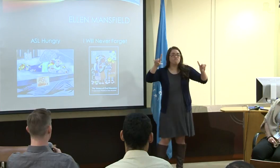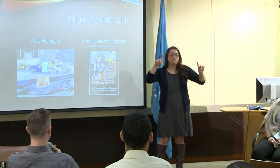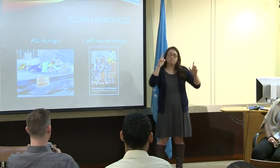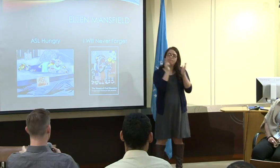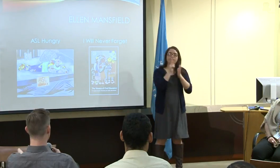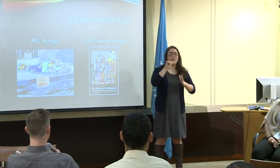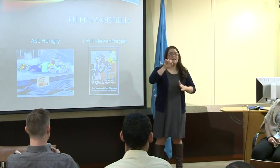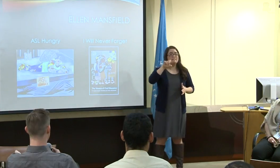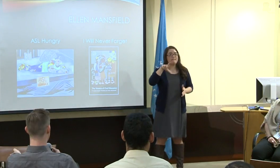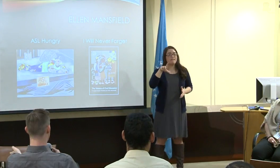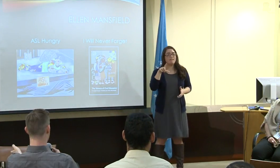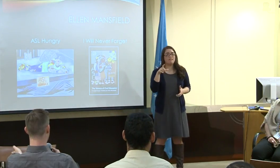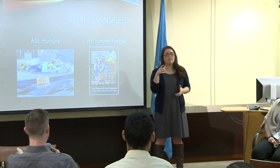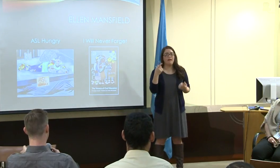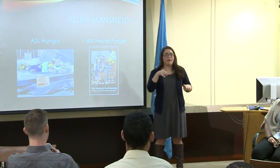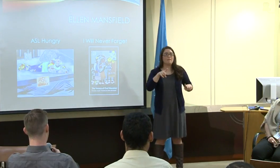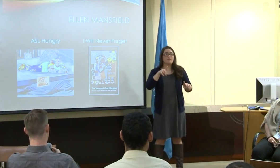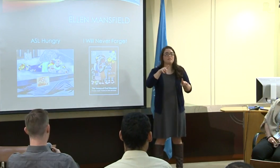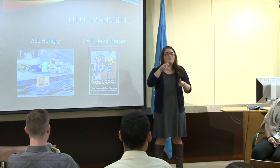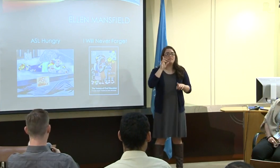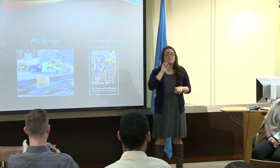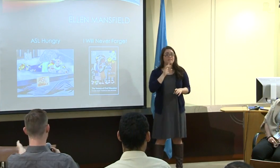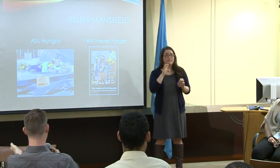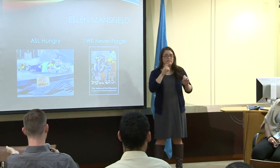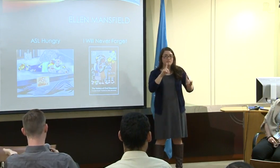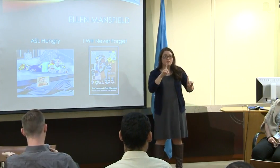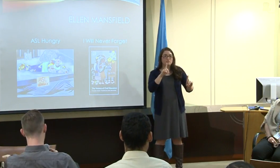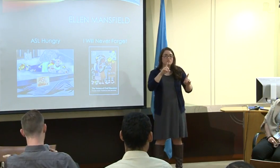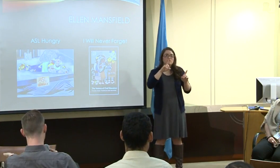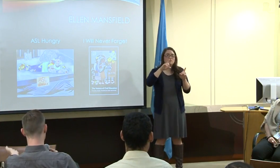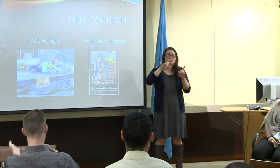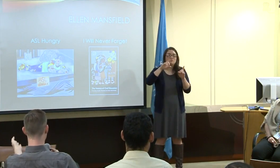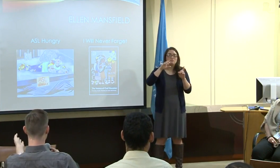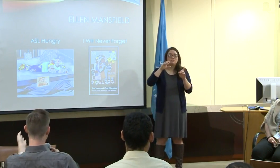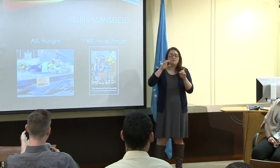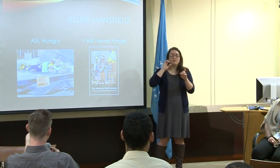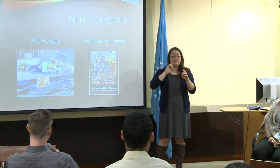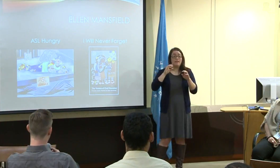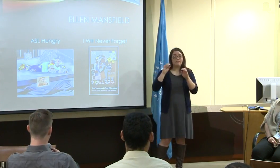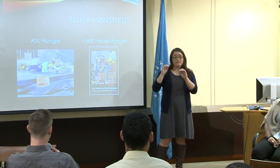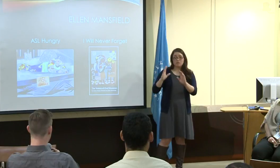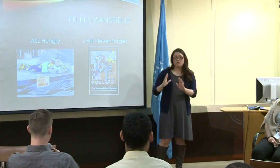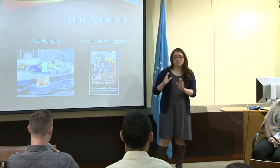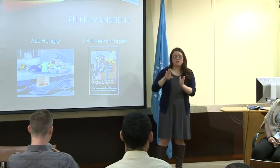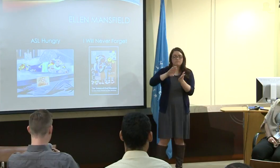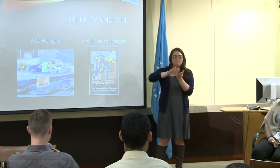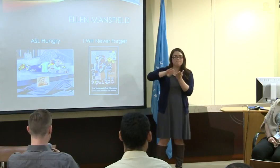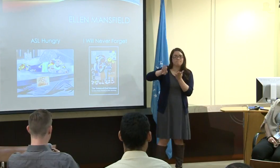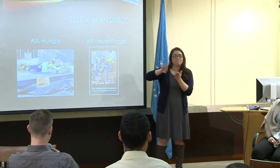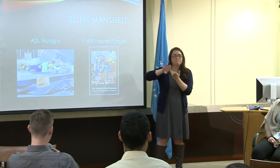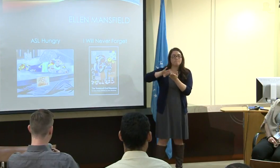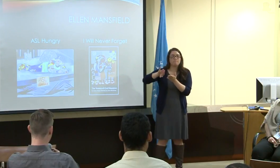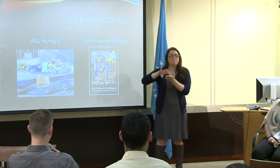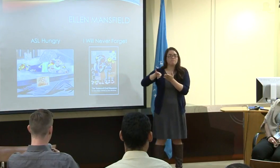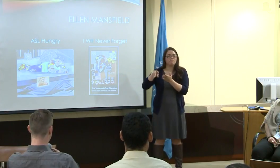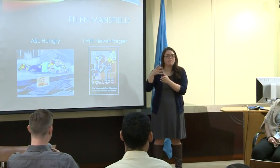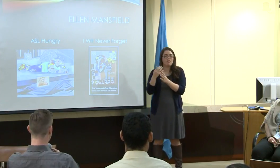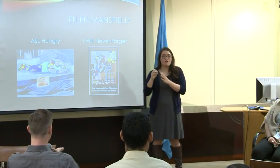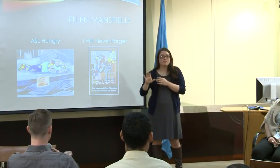and you really see the emergence from where ASL was previously banned to now an inclusion in education.